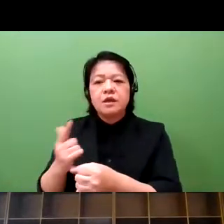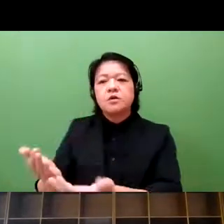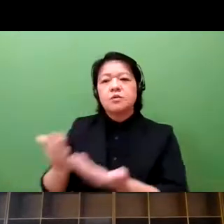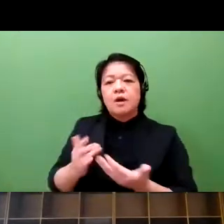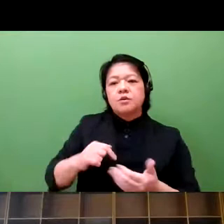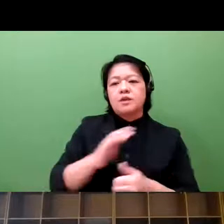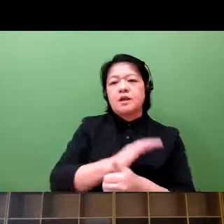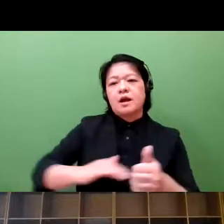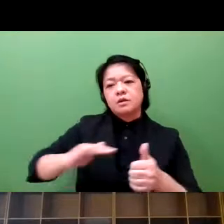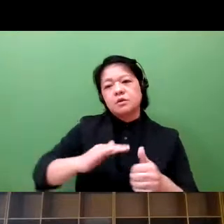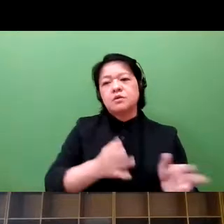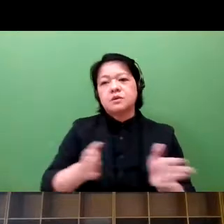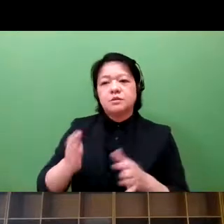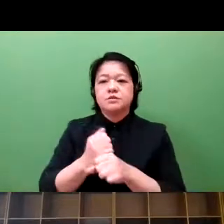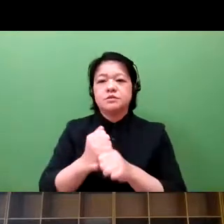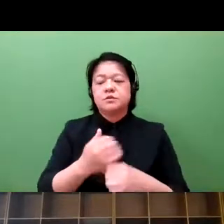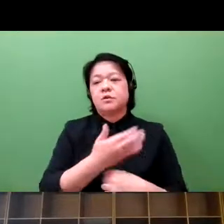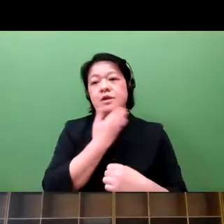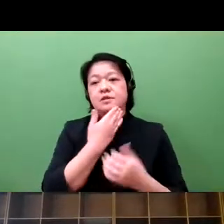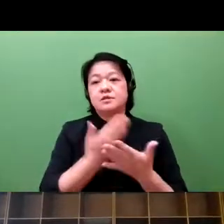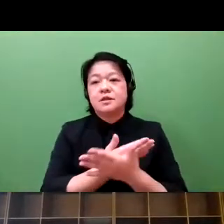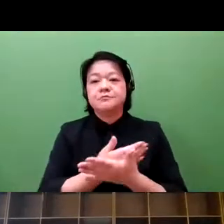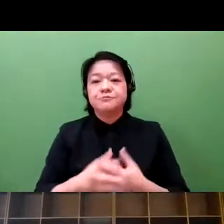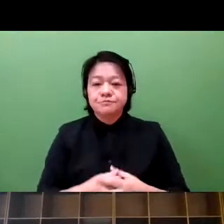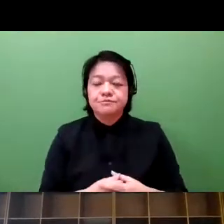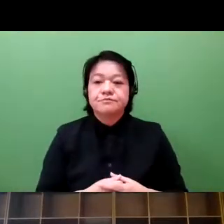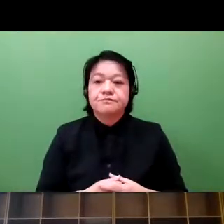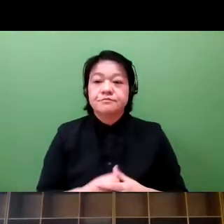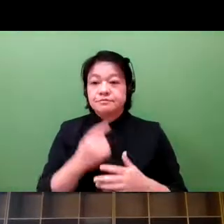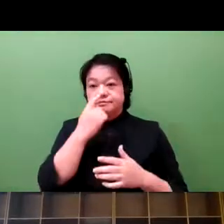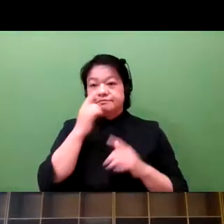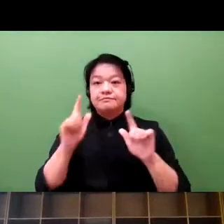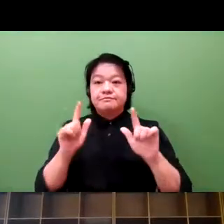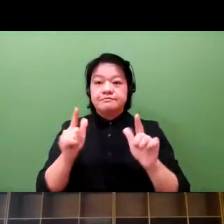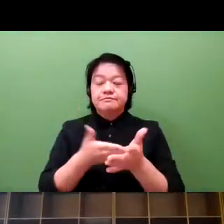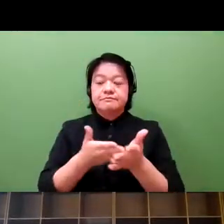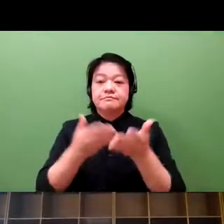apply for patents right or not, but this collaboration